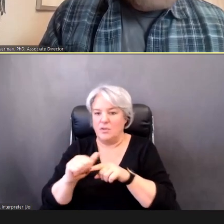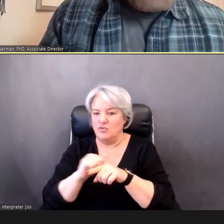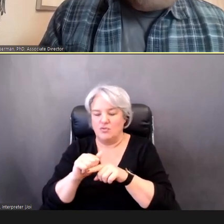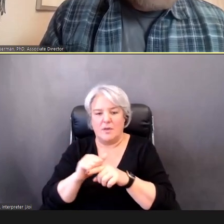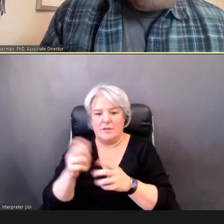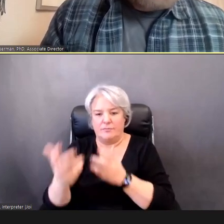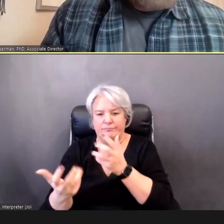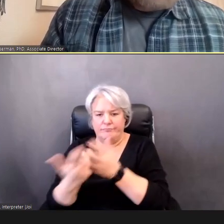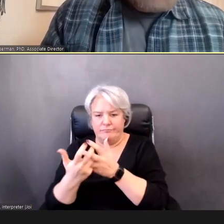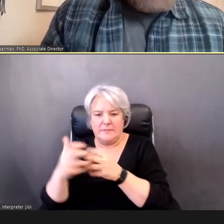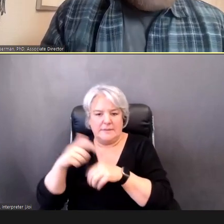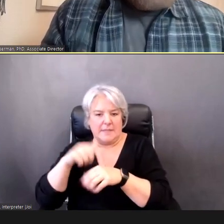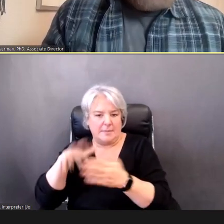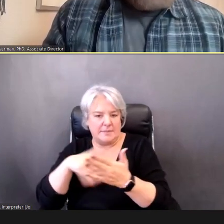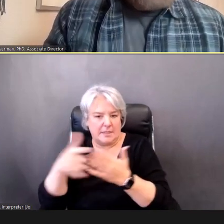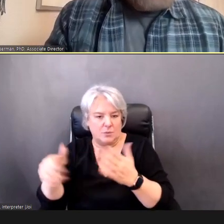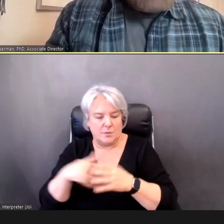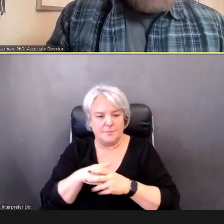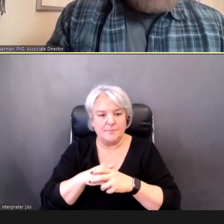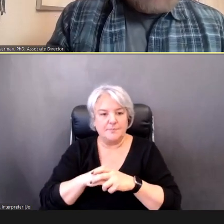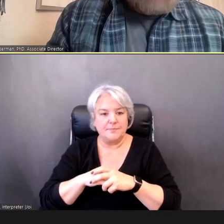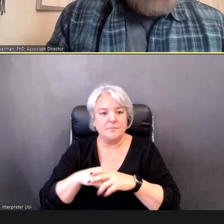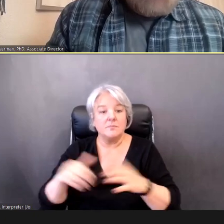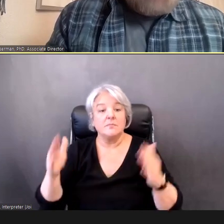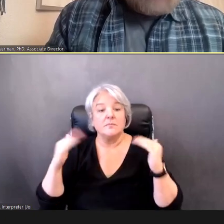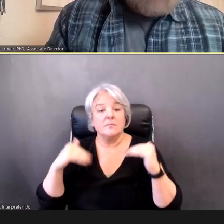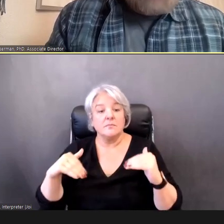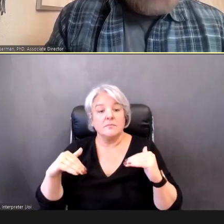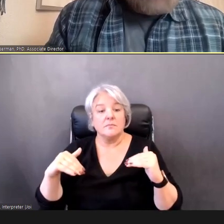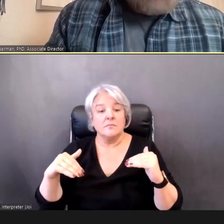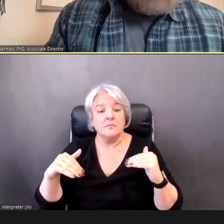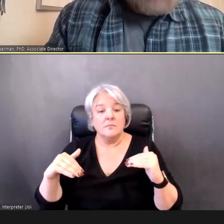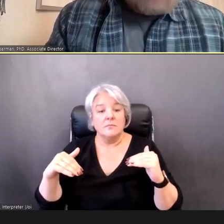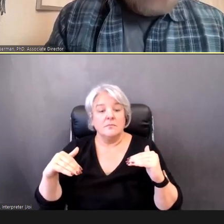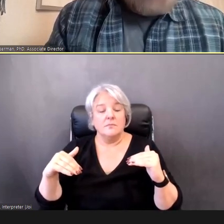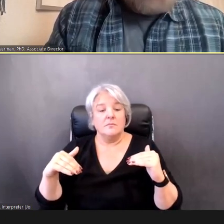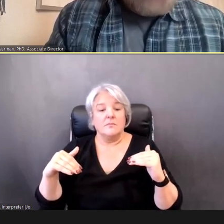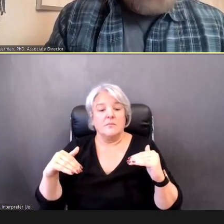The -- the next set of resources, is all about preparing for